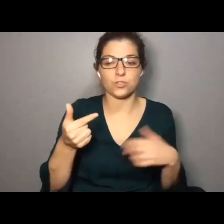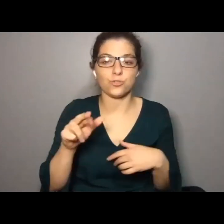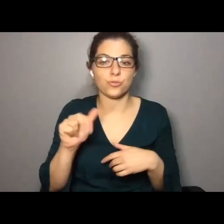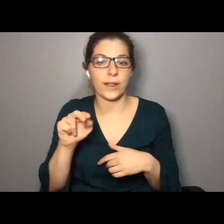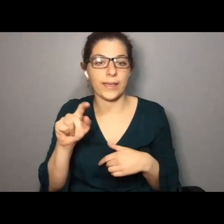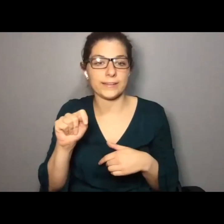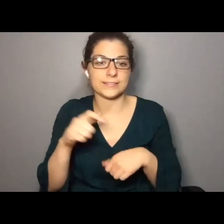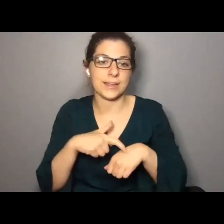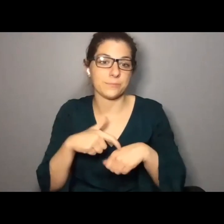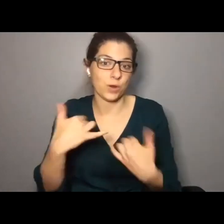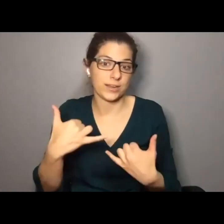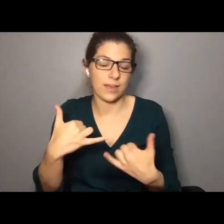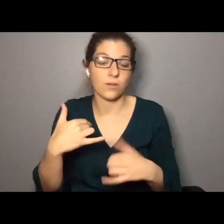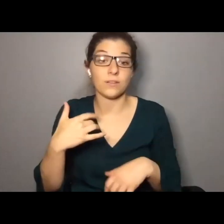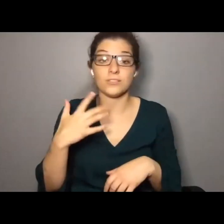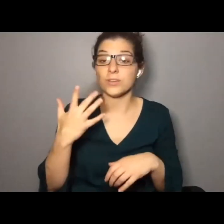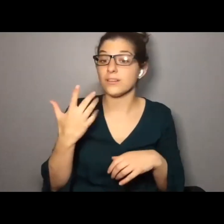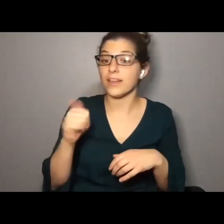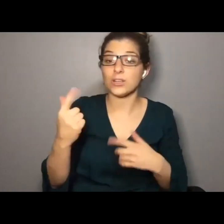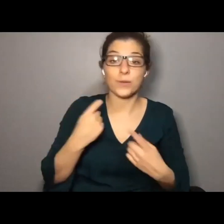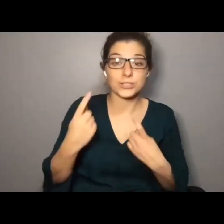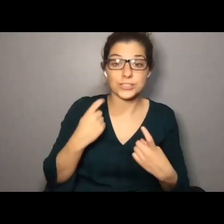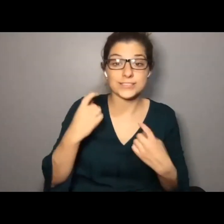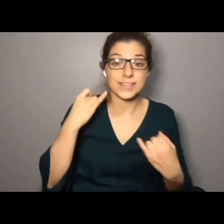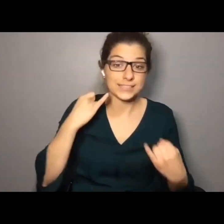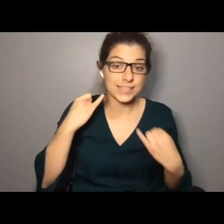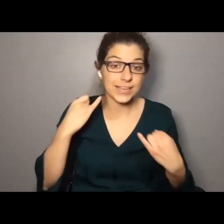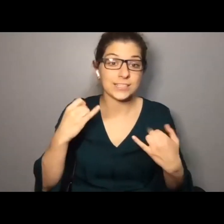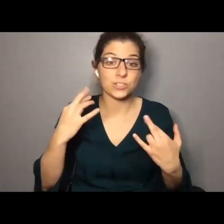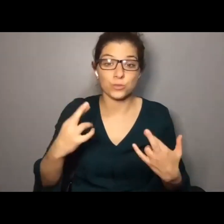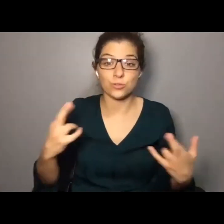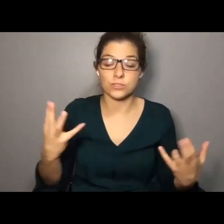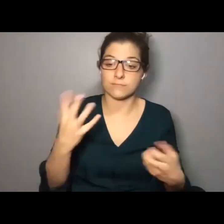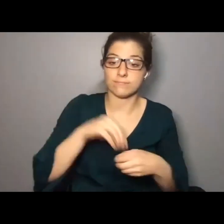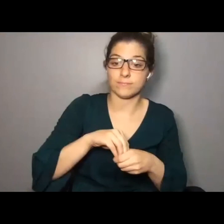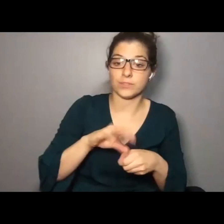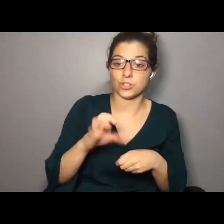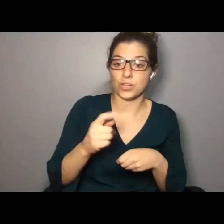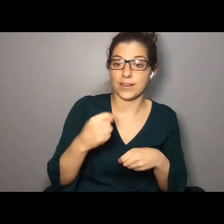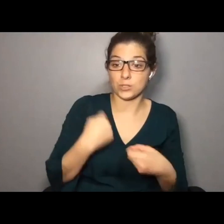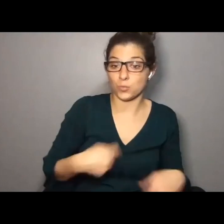. It is grant season. And feel free to drop any questions, ideas, resources in the chat as we close.